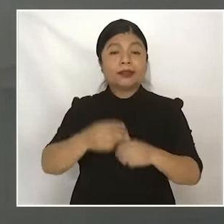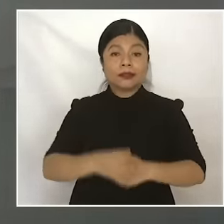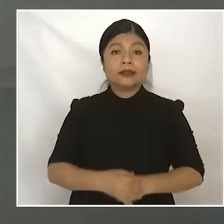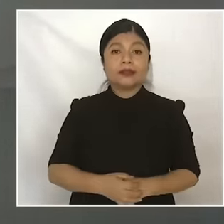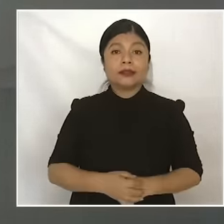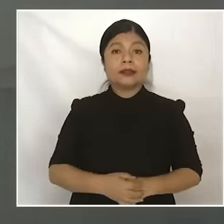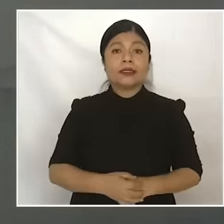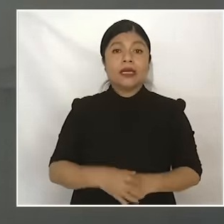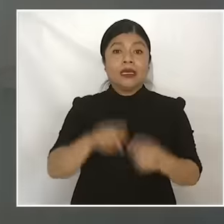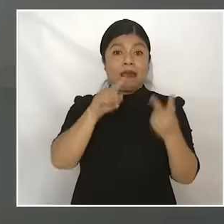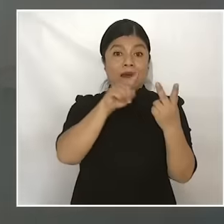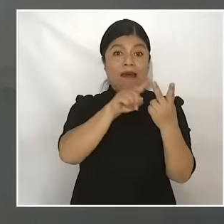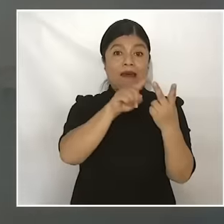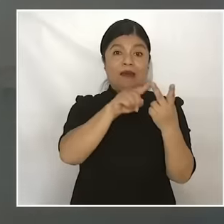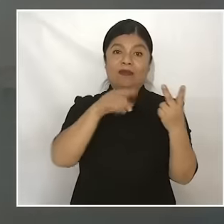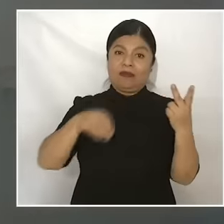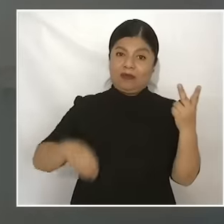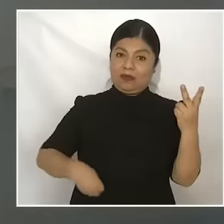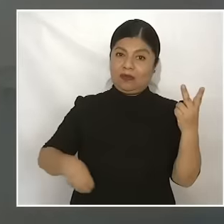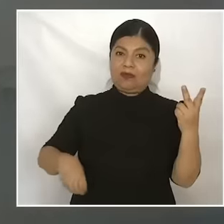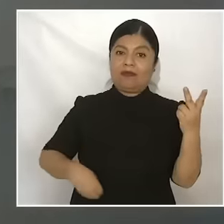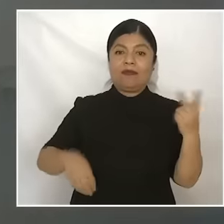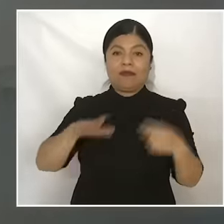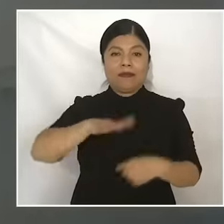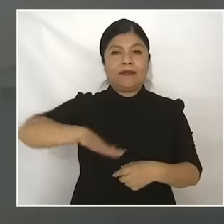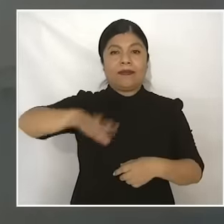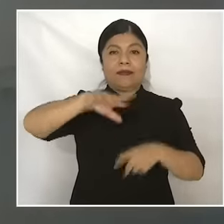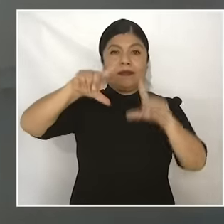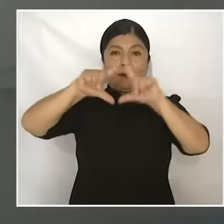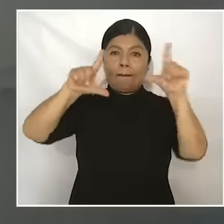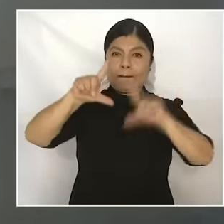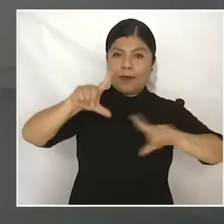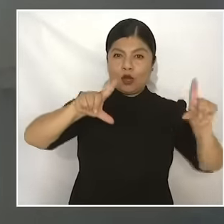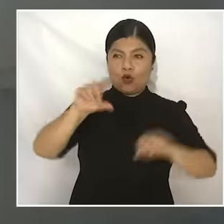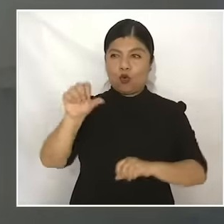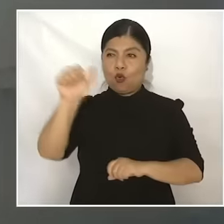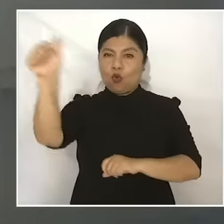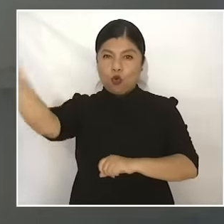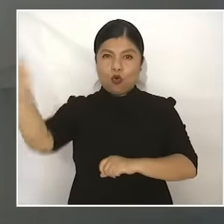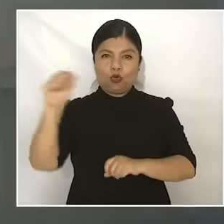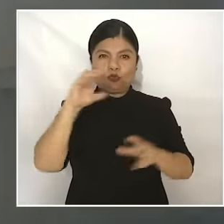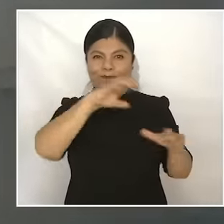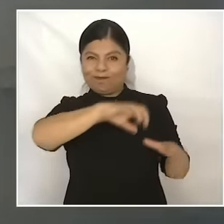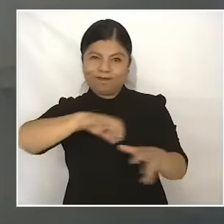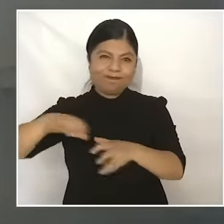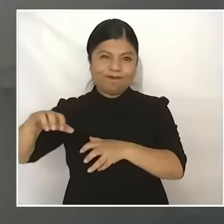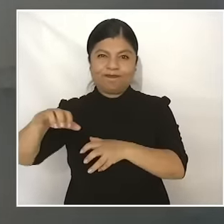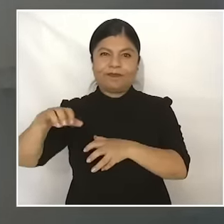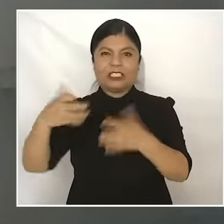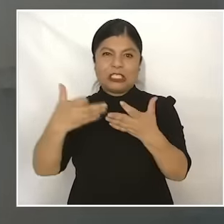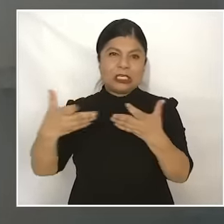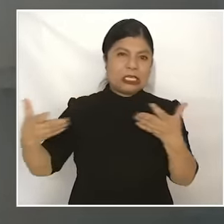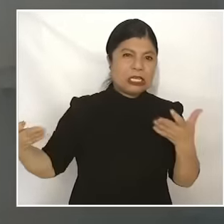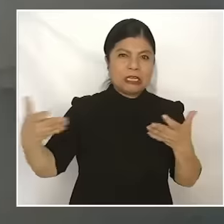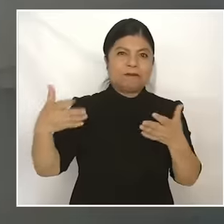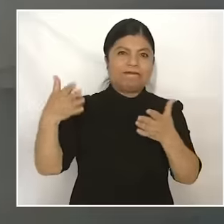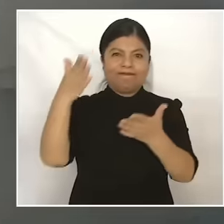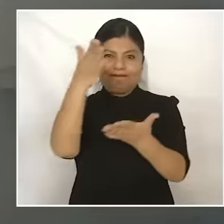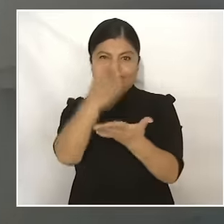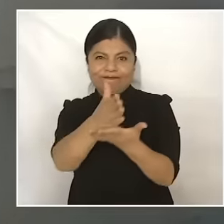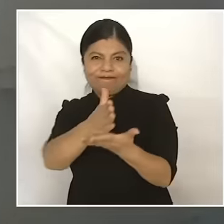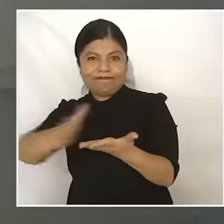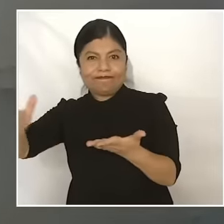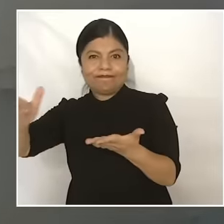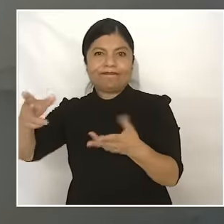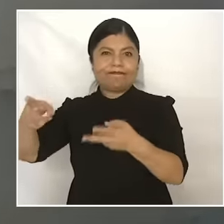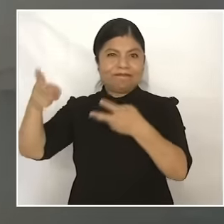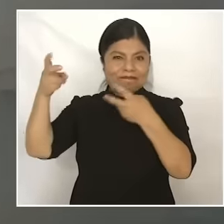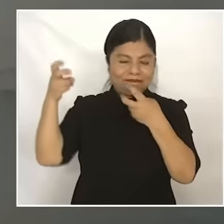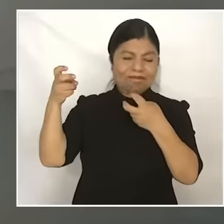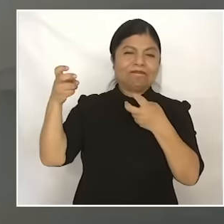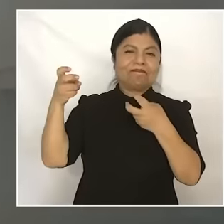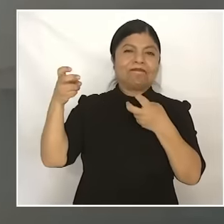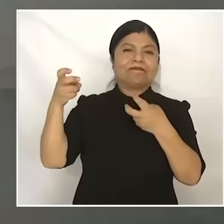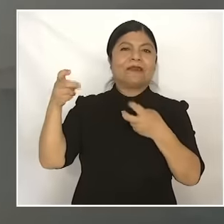of half of our territory that we must not forget either because California and Texas and